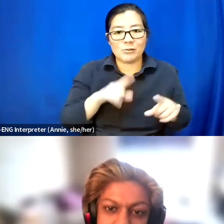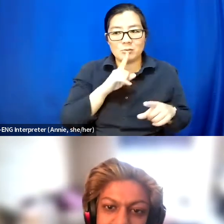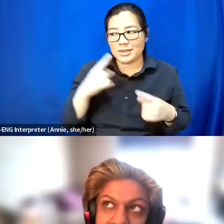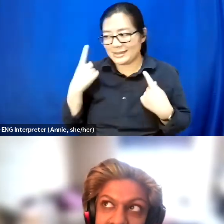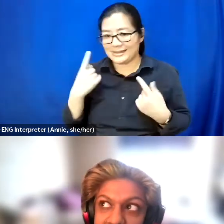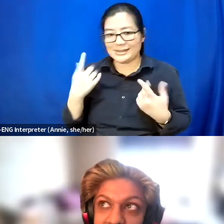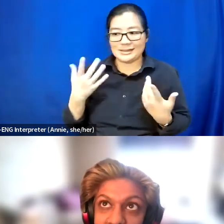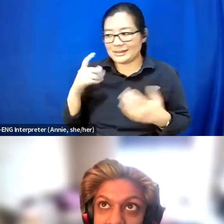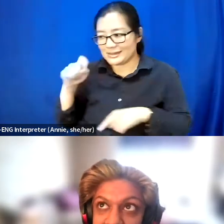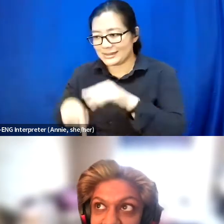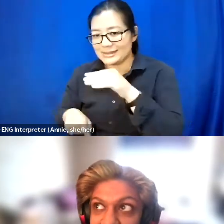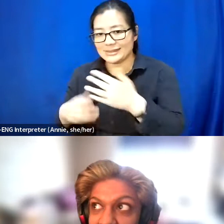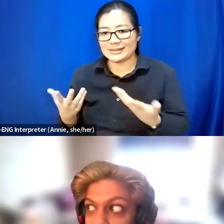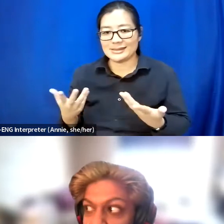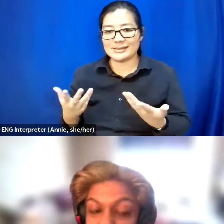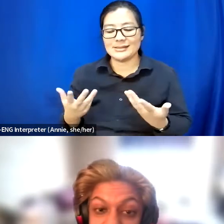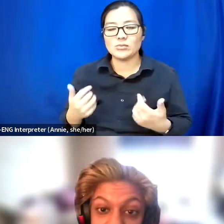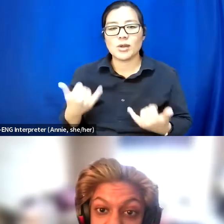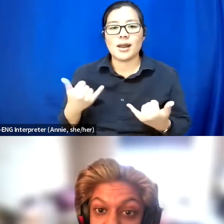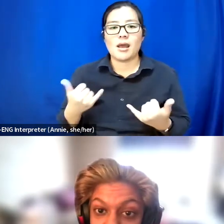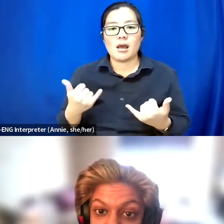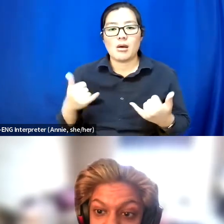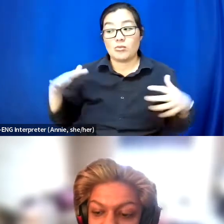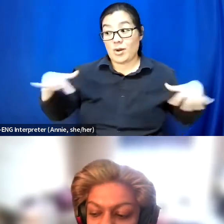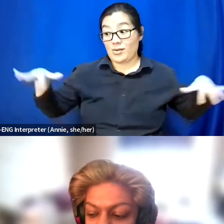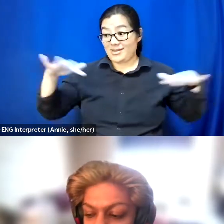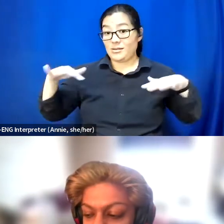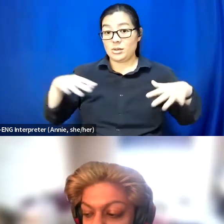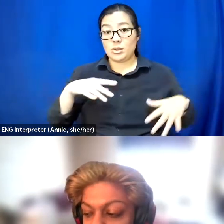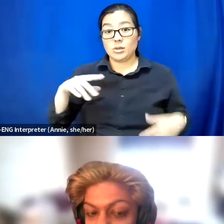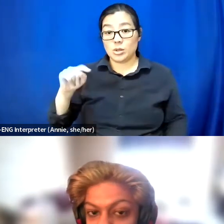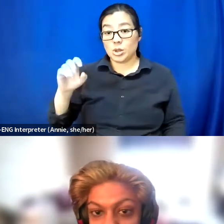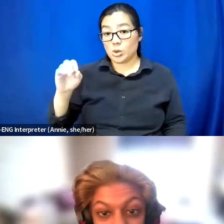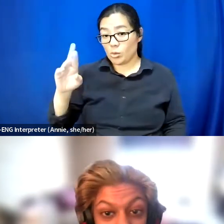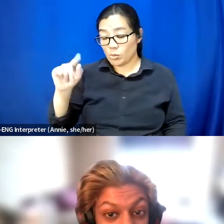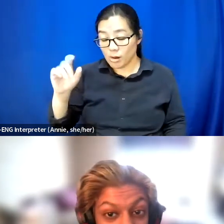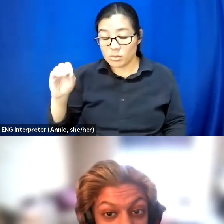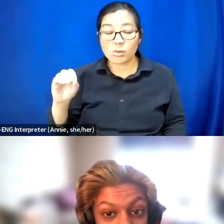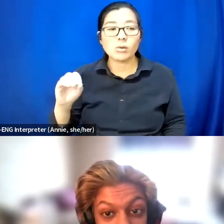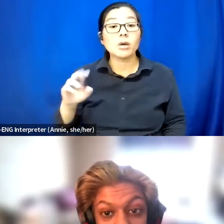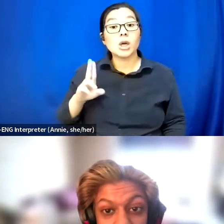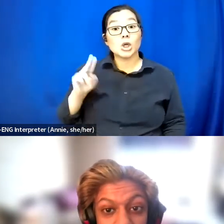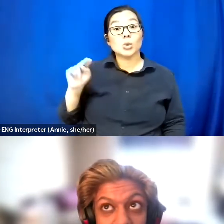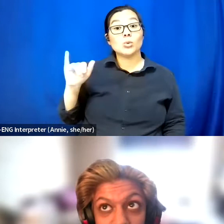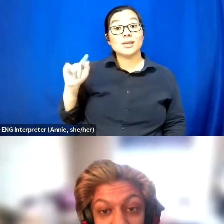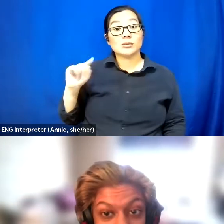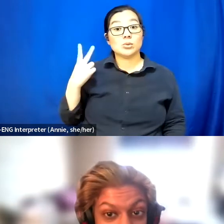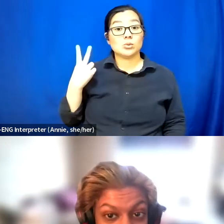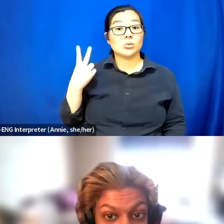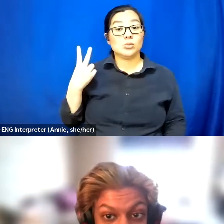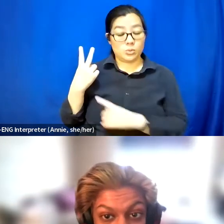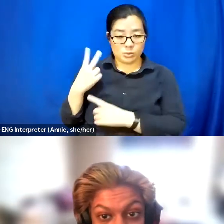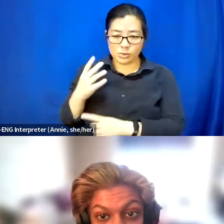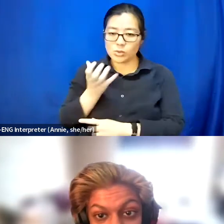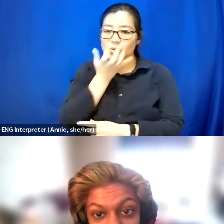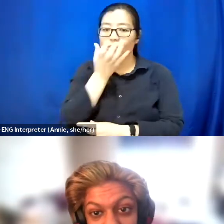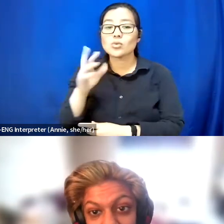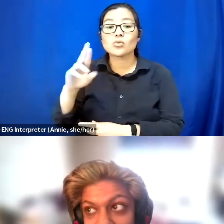But in terms of around here in Toronto, Unit 2 is a grassroots organization made